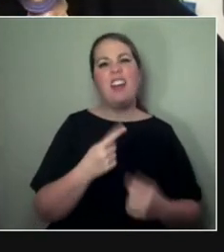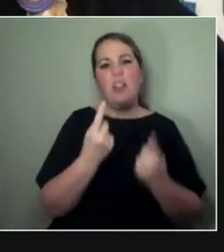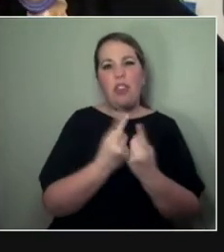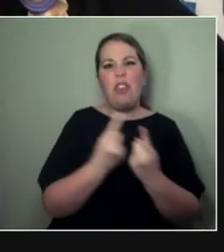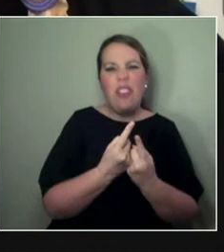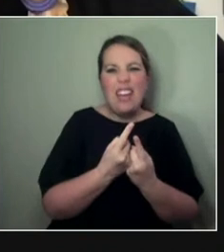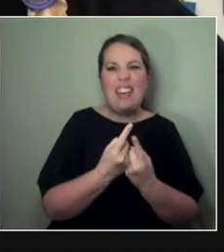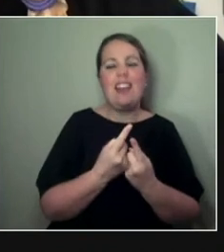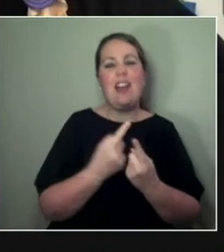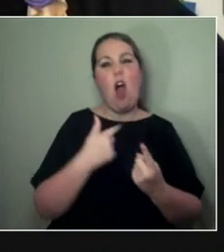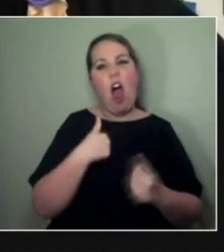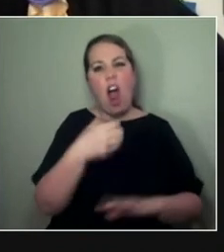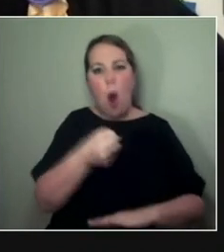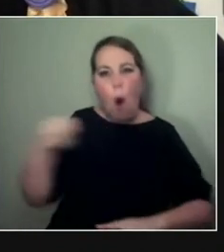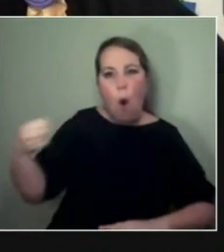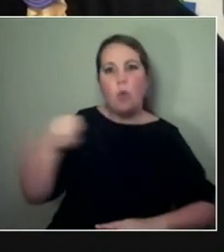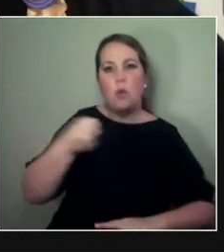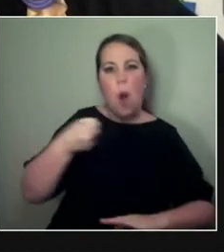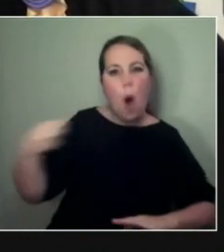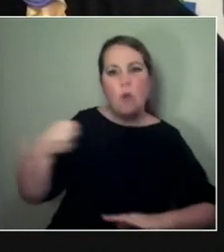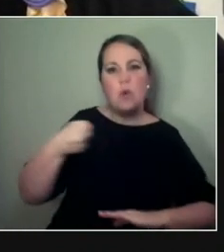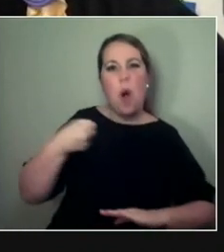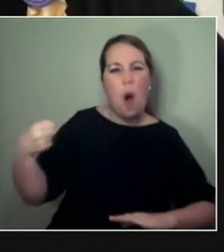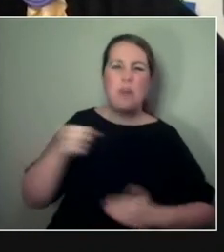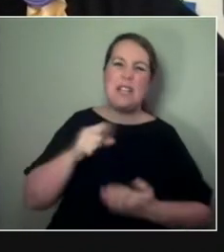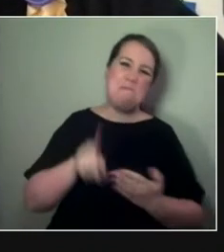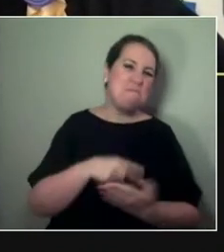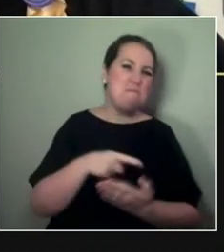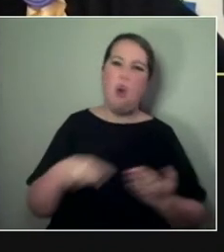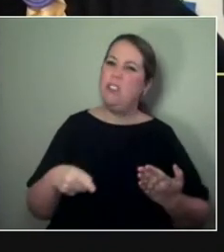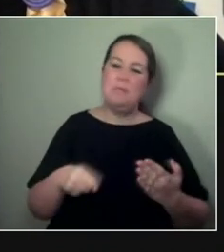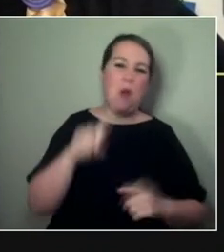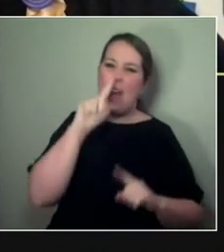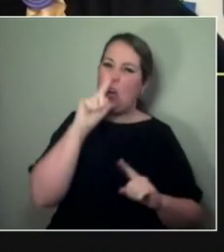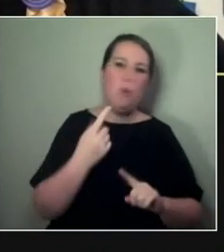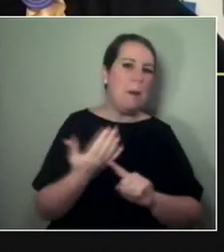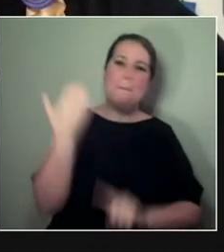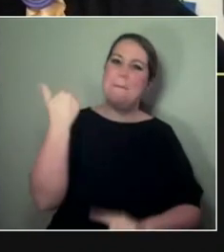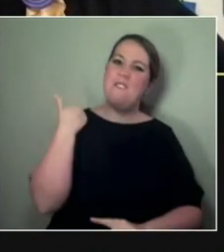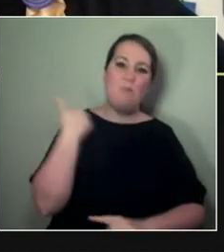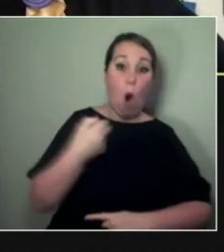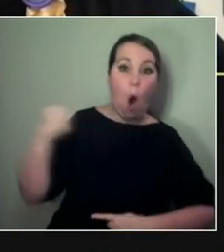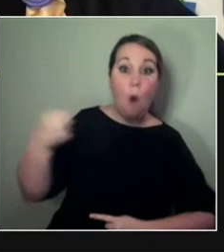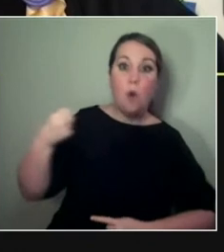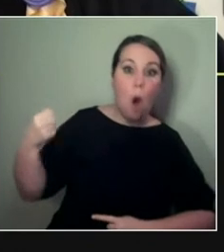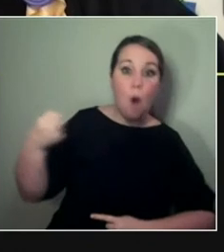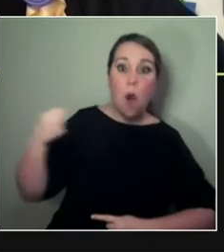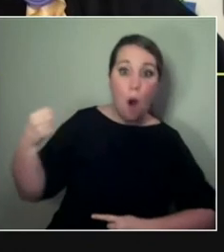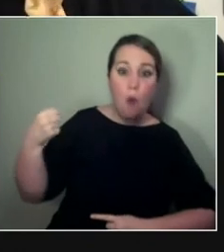and reach someone who you might've thought was unreachable or impossible to reach before.